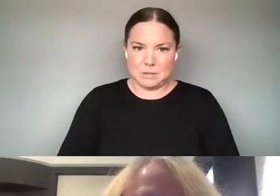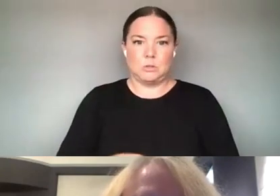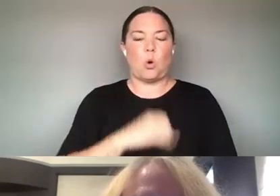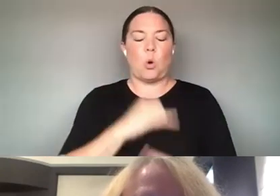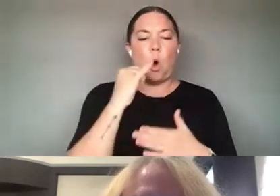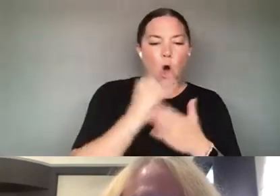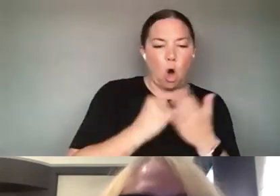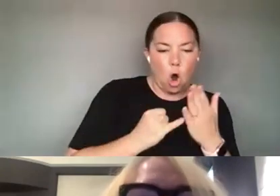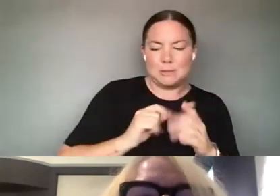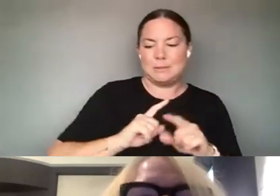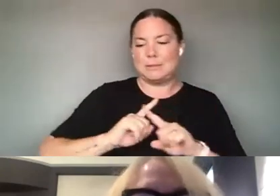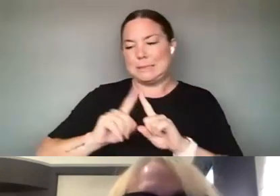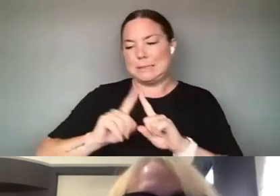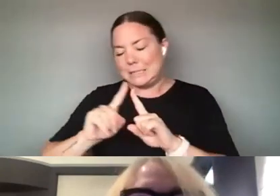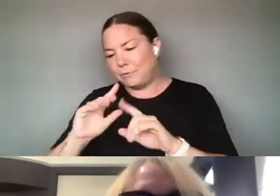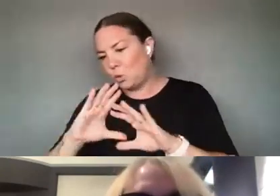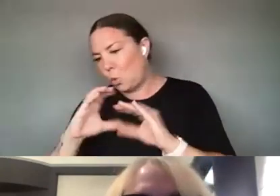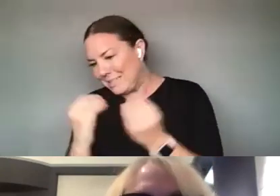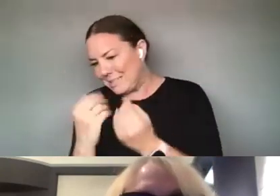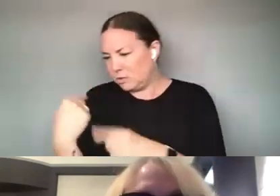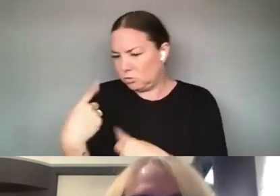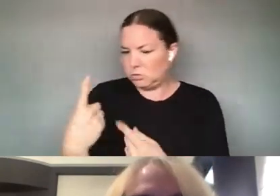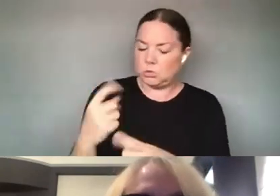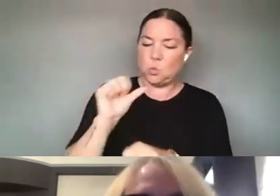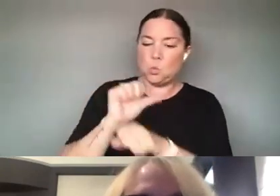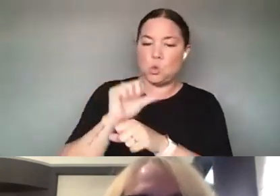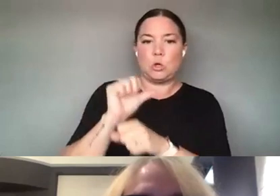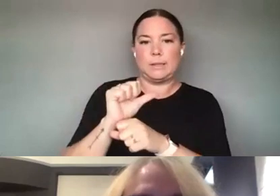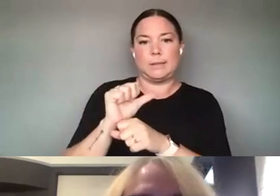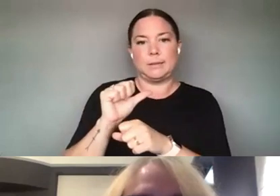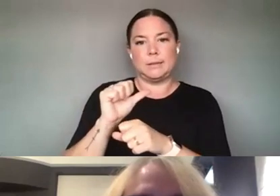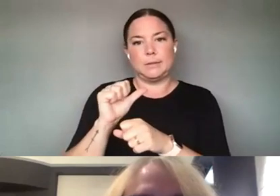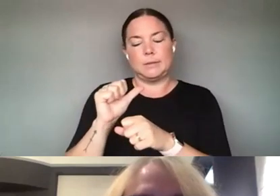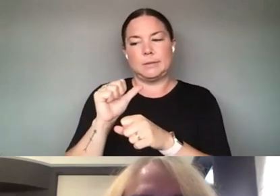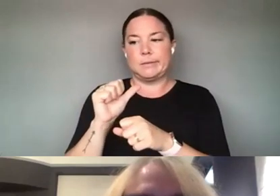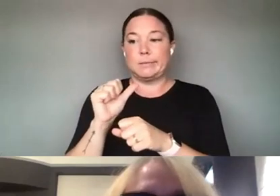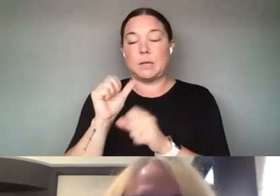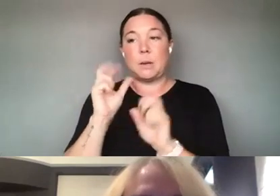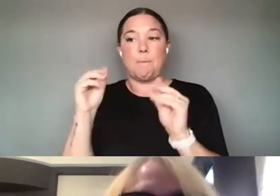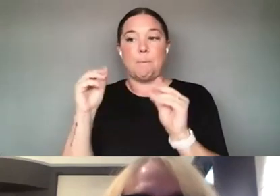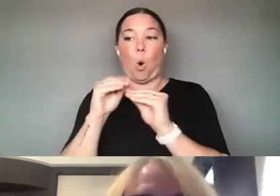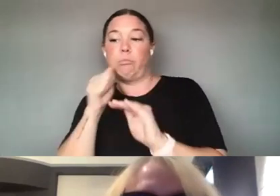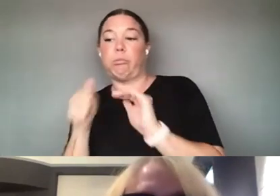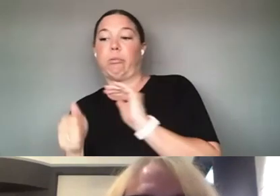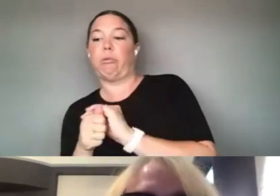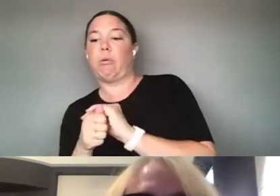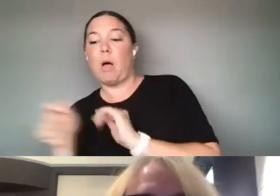WONDERFULLY AND GLORIOUSLY ON THE MARGINS WHO ARE NOW REAL RESOURCES AND ALLIES TO FOLKS BROADLY IN